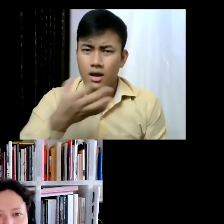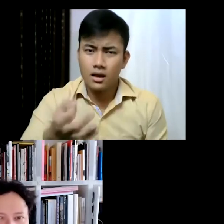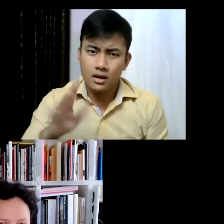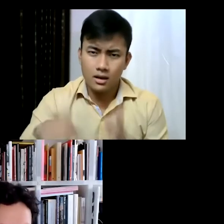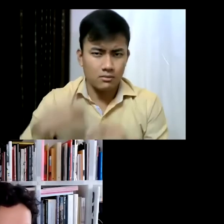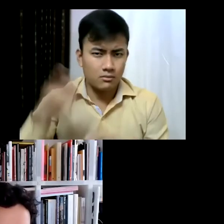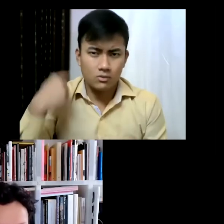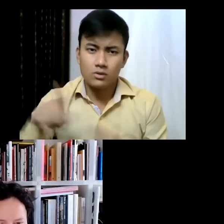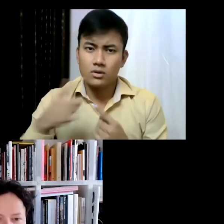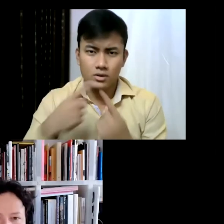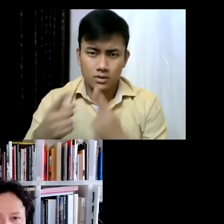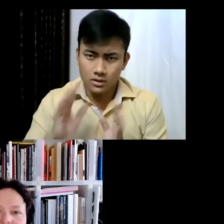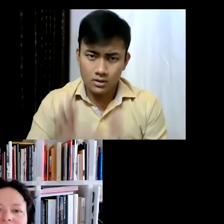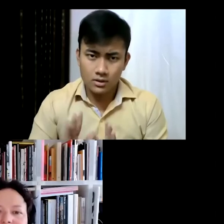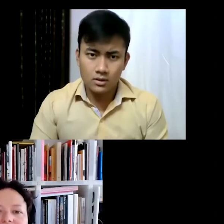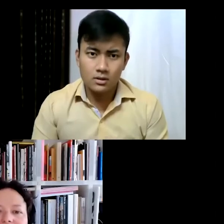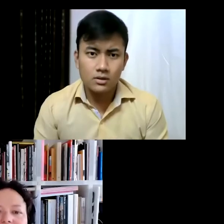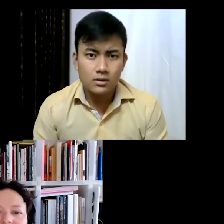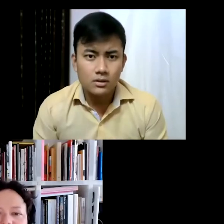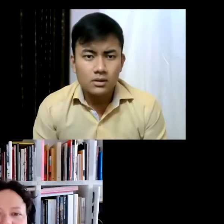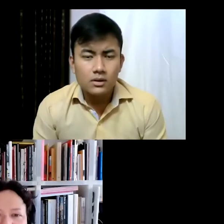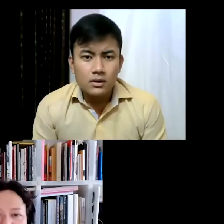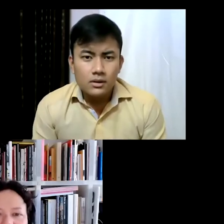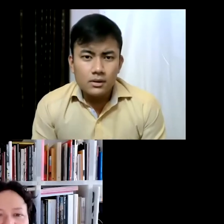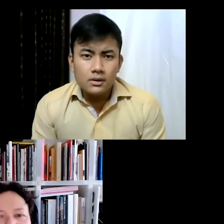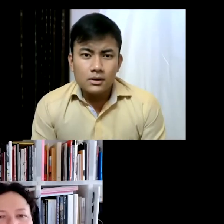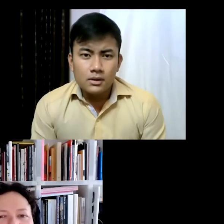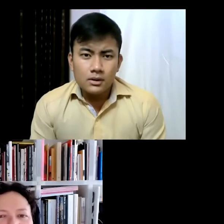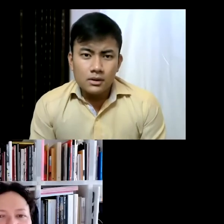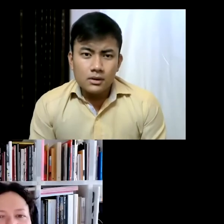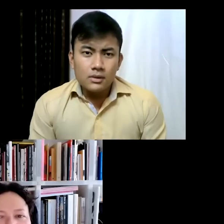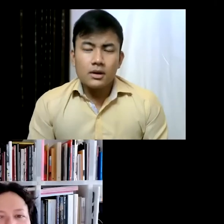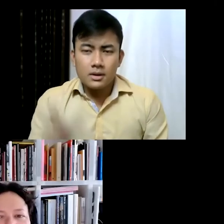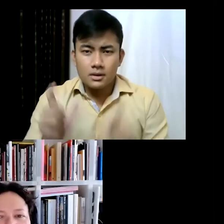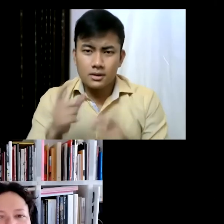Szántó in his wonderful book about dialogues with 28 directors, you spoke of the importance